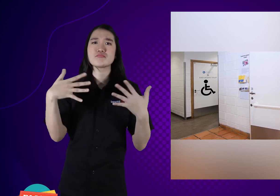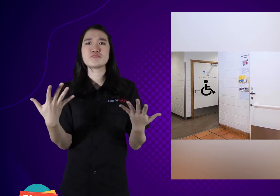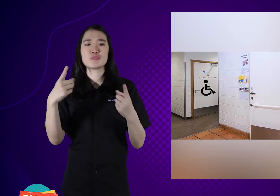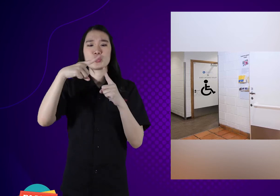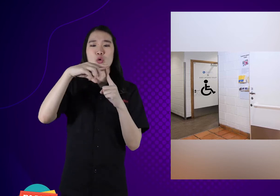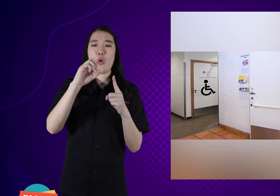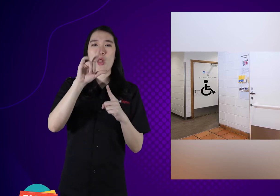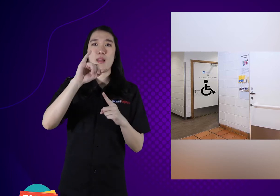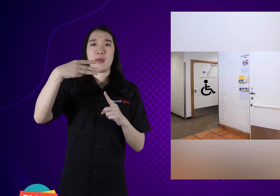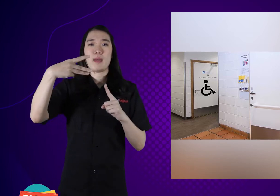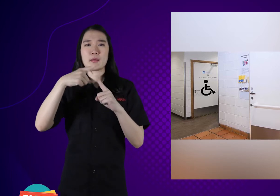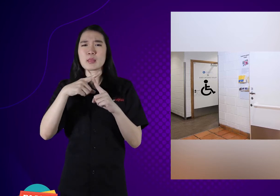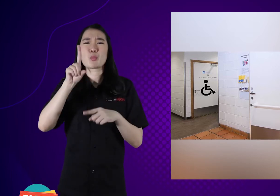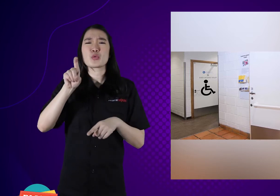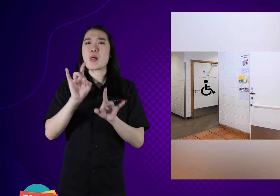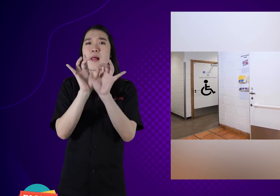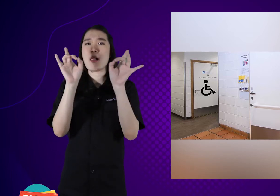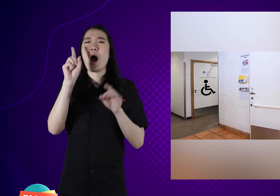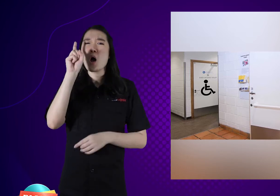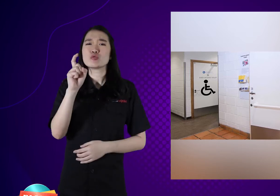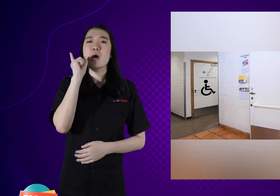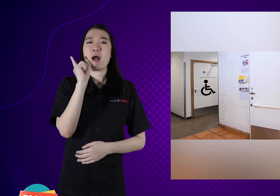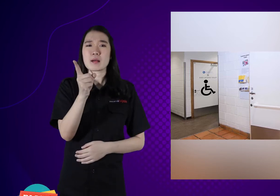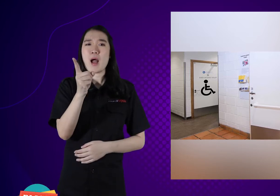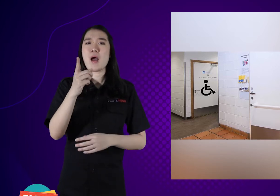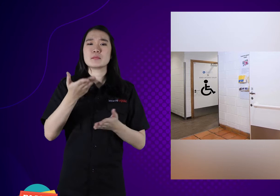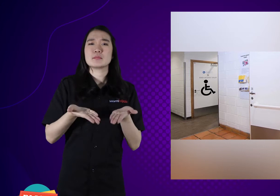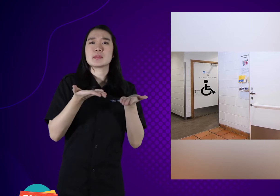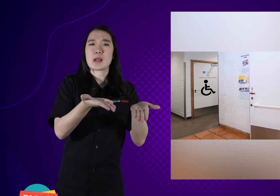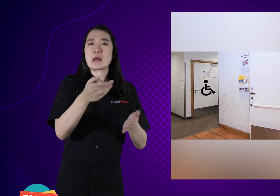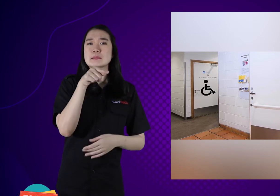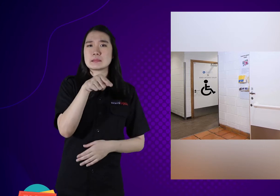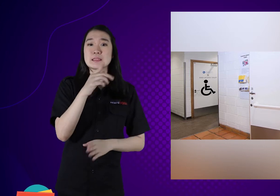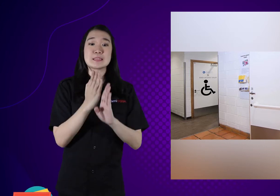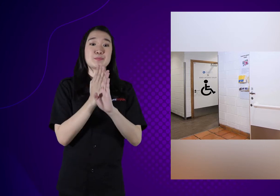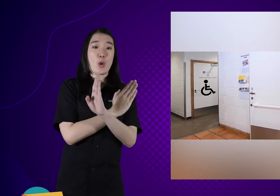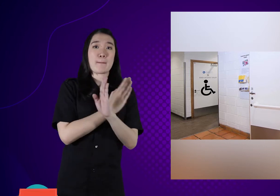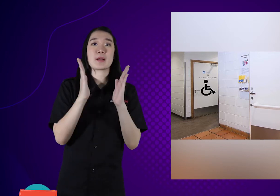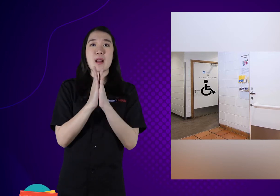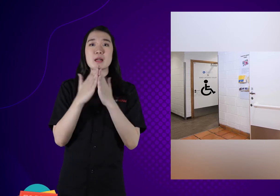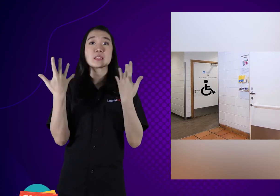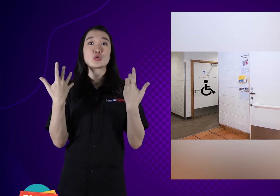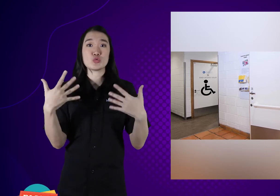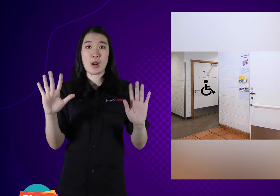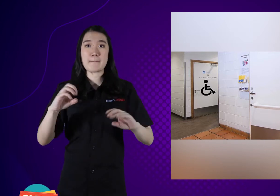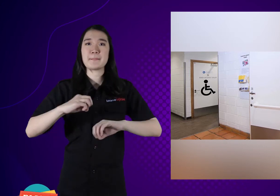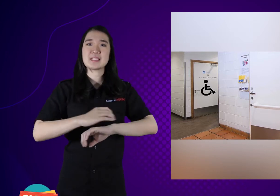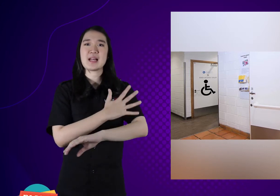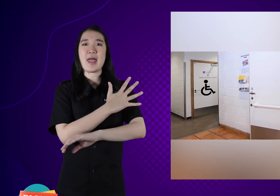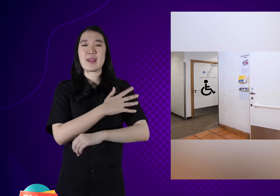toilets and other necessities, must be available, before and after a disaster.